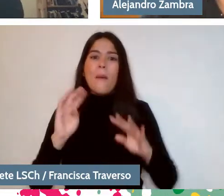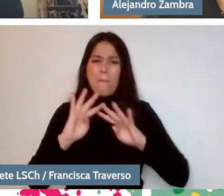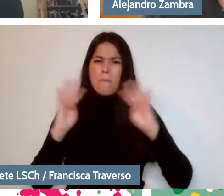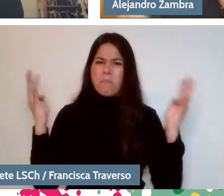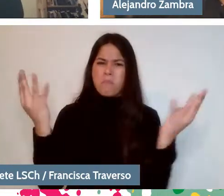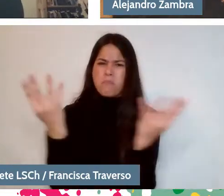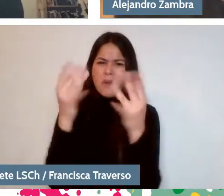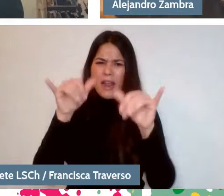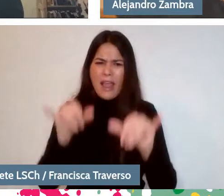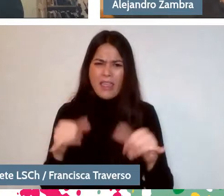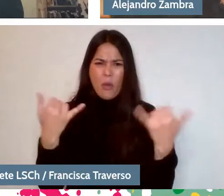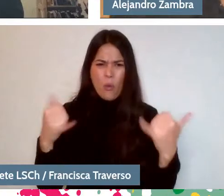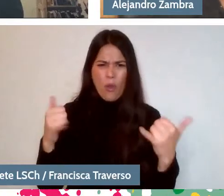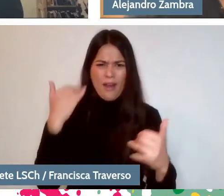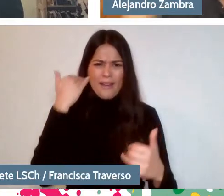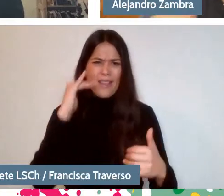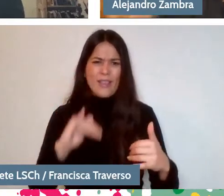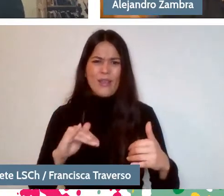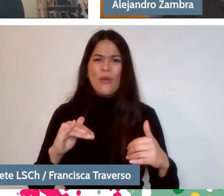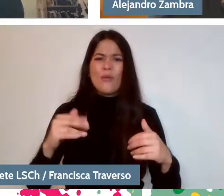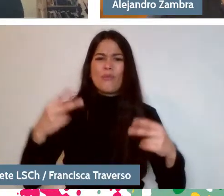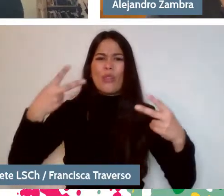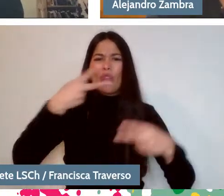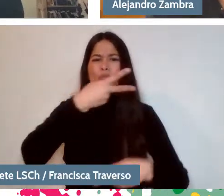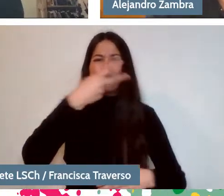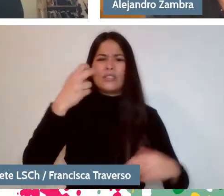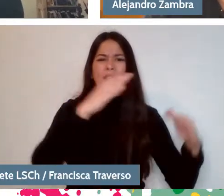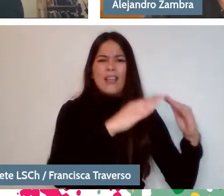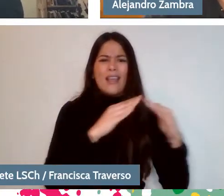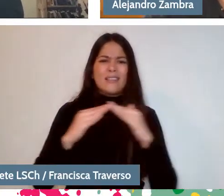that was, I don't know, 200 houses through which you could roam freely.